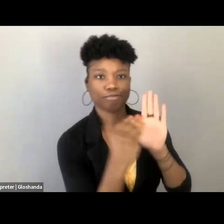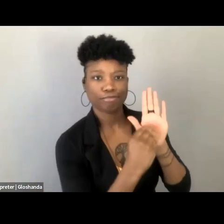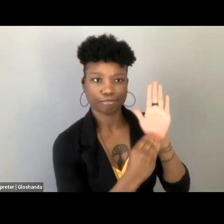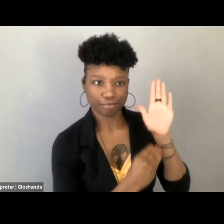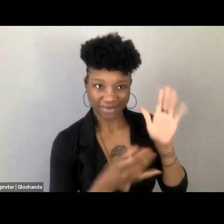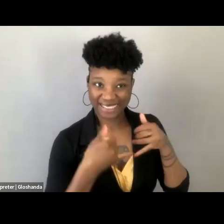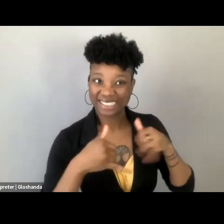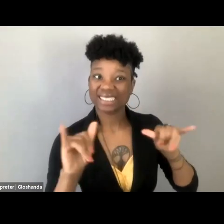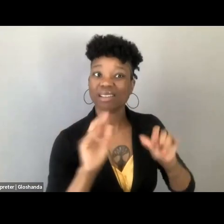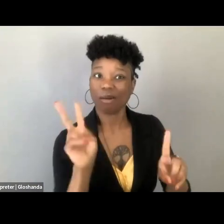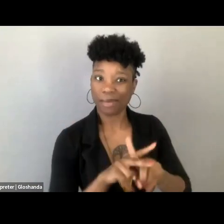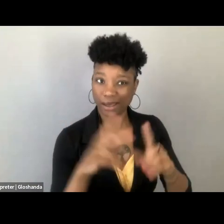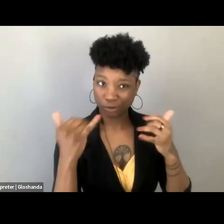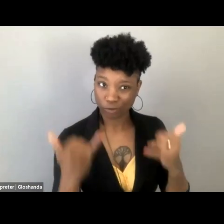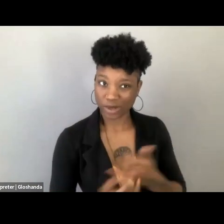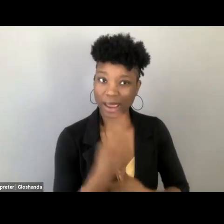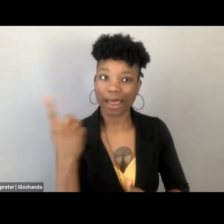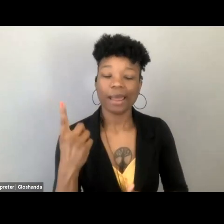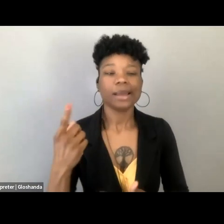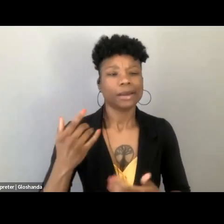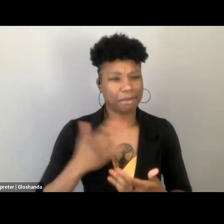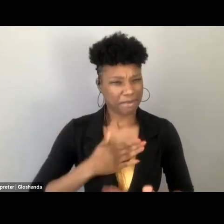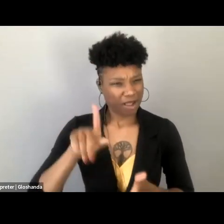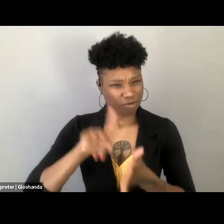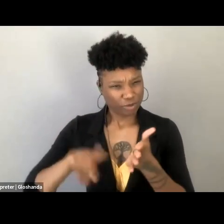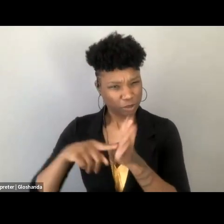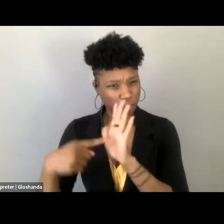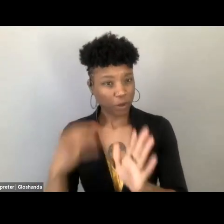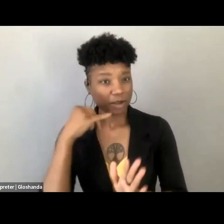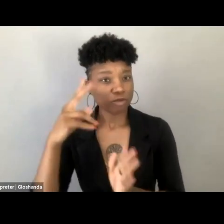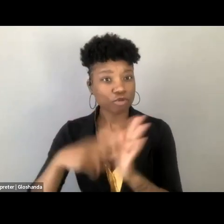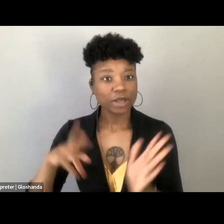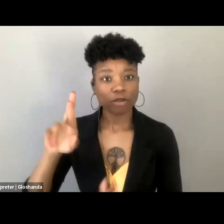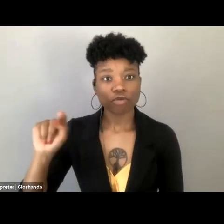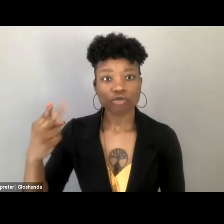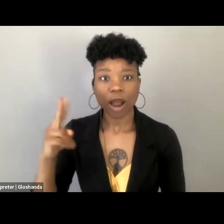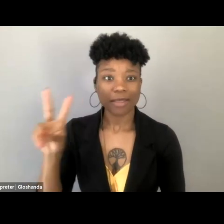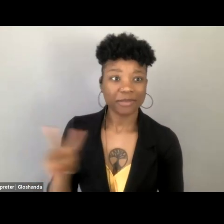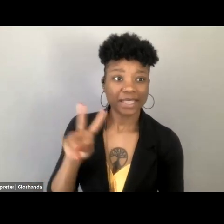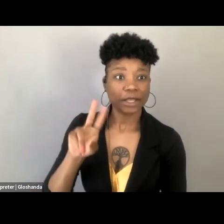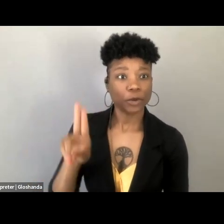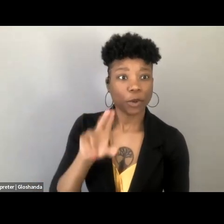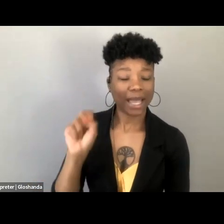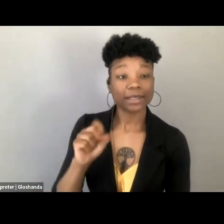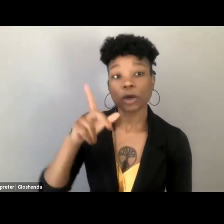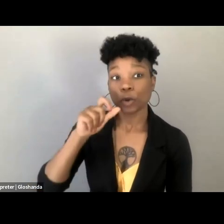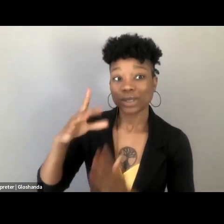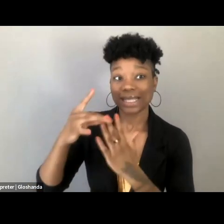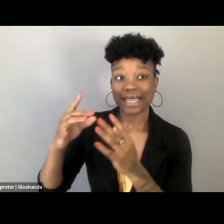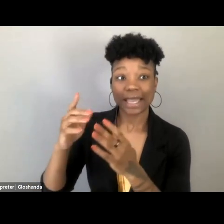And when I was doing my research, if you read Roth VUS, William Brennan, who's the lead author, he says,